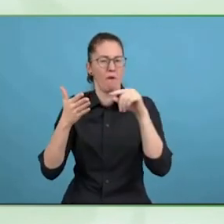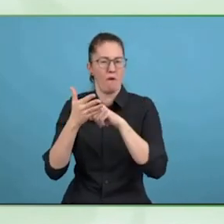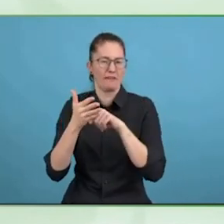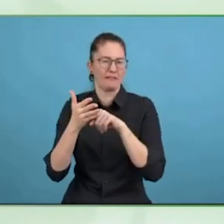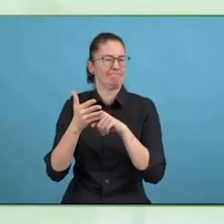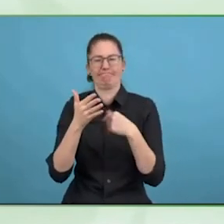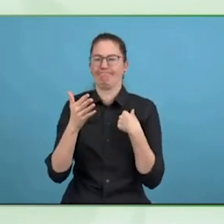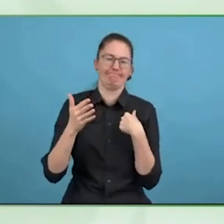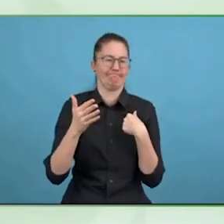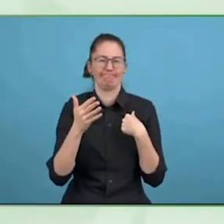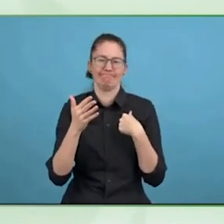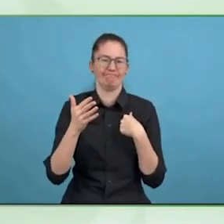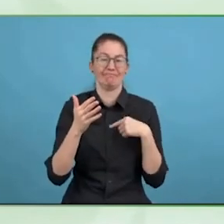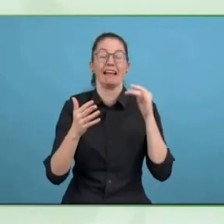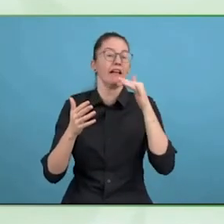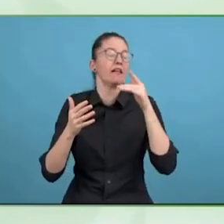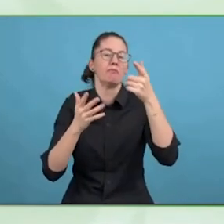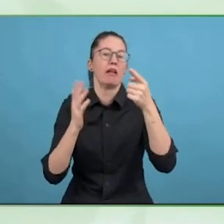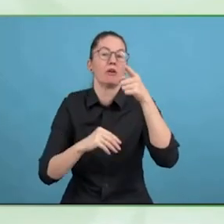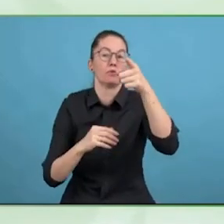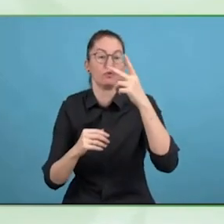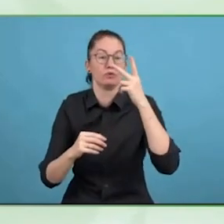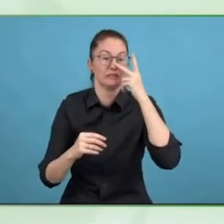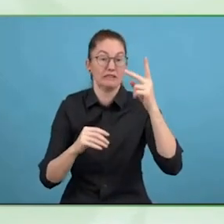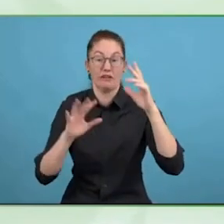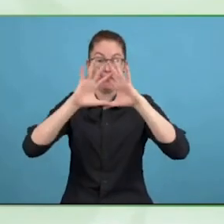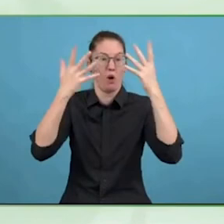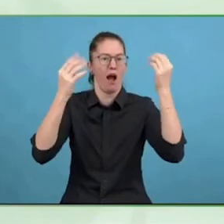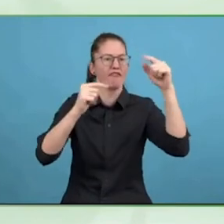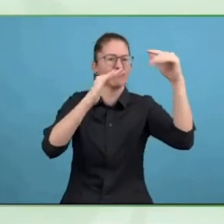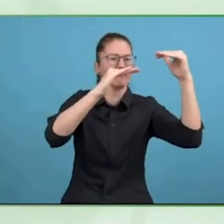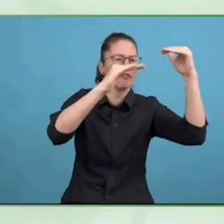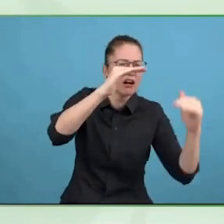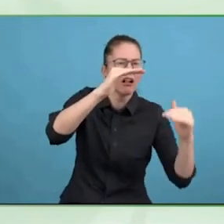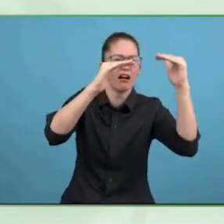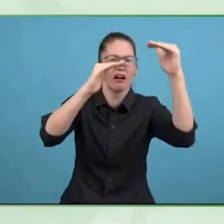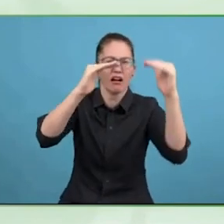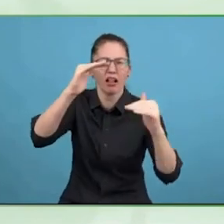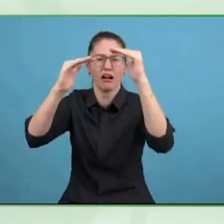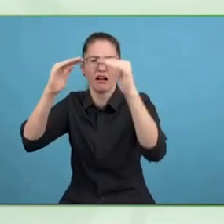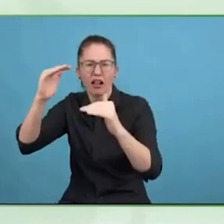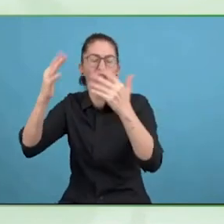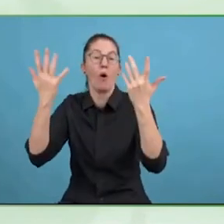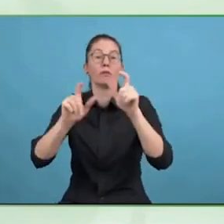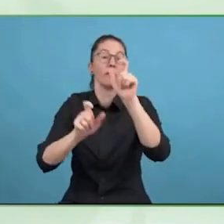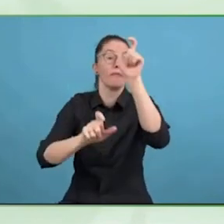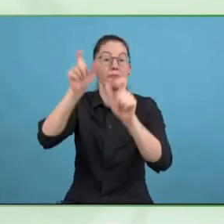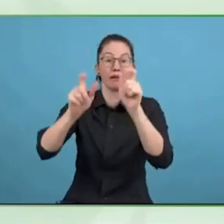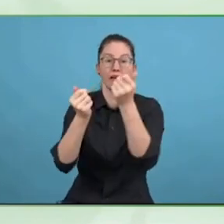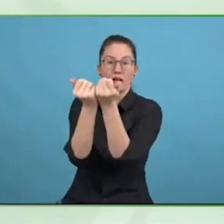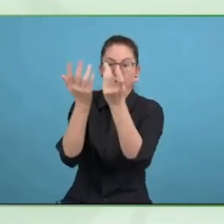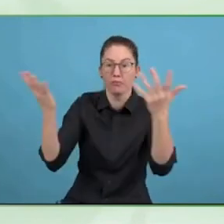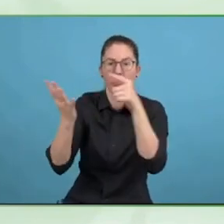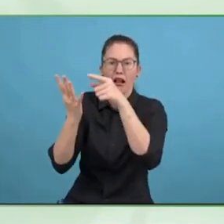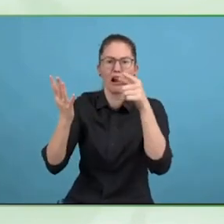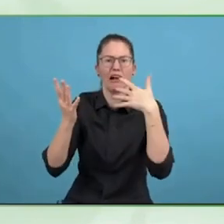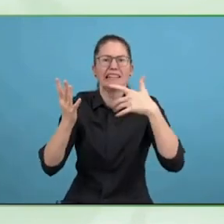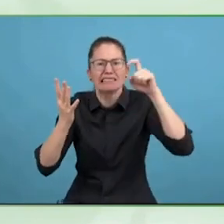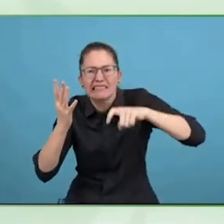It is not easy, but there is no reason why we can say it should not be done. That is my personal things.